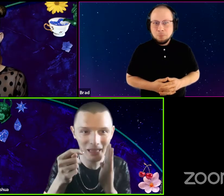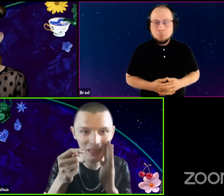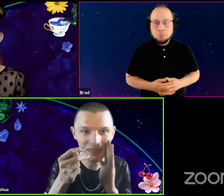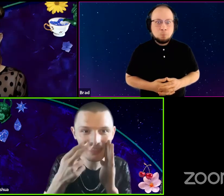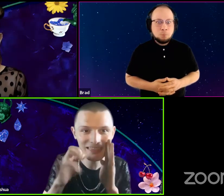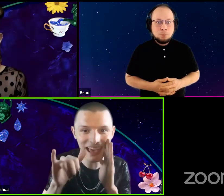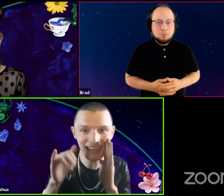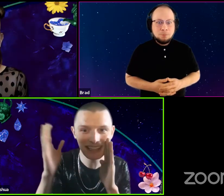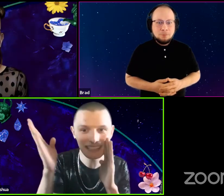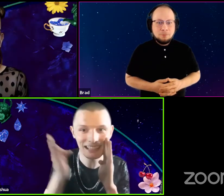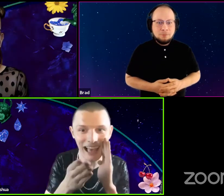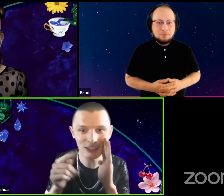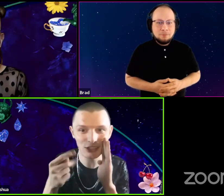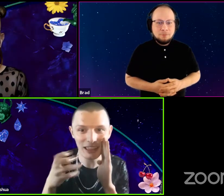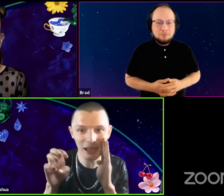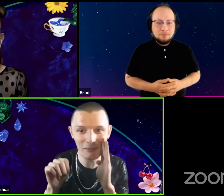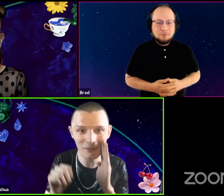They slash them.